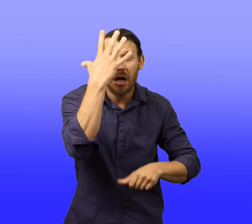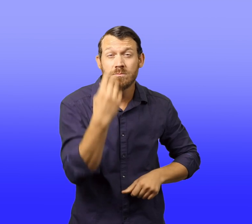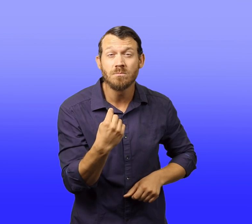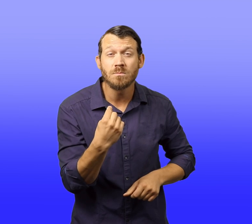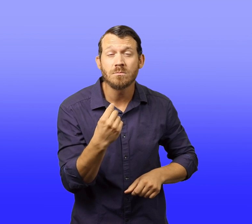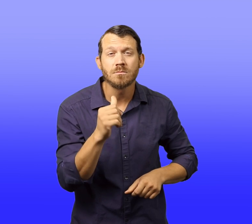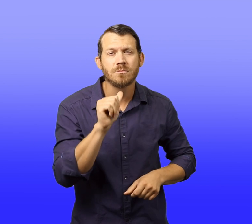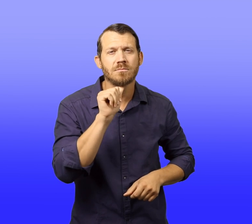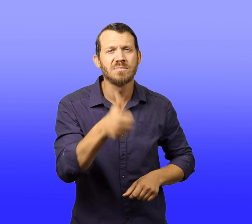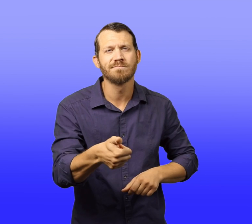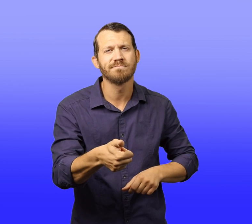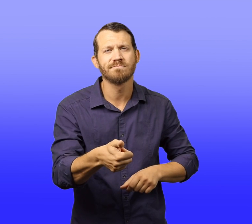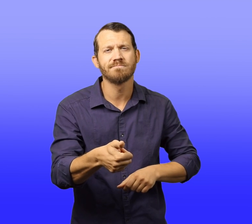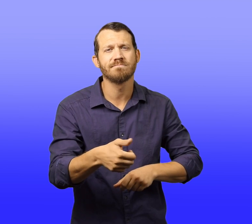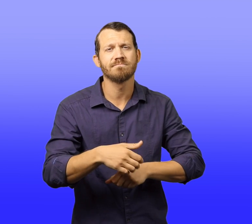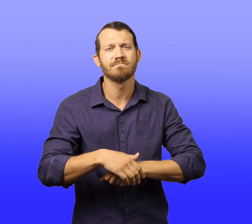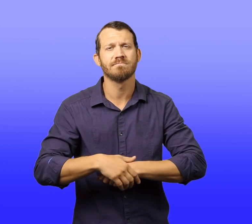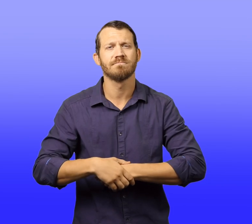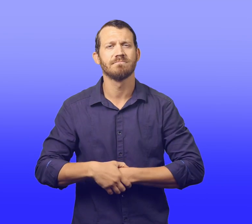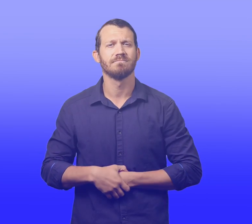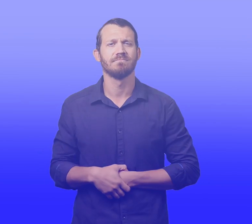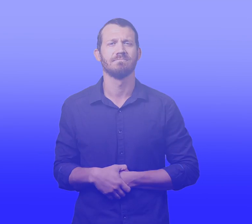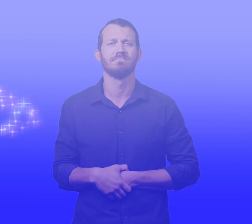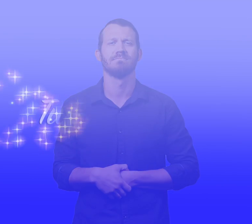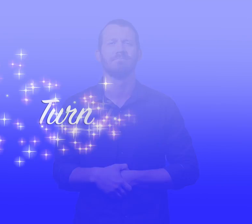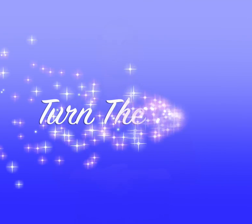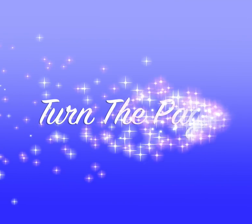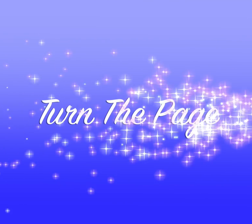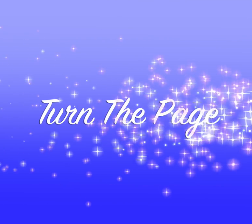He went back to sleep. But not for long.